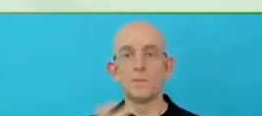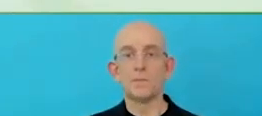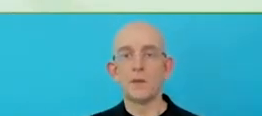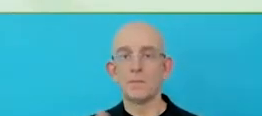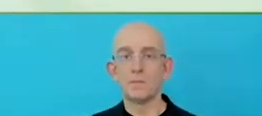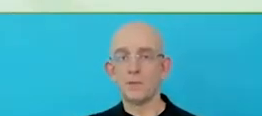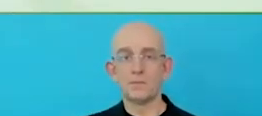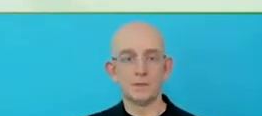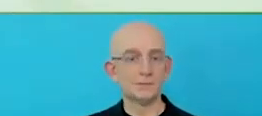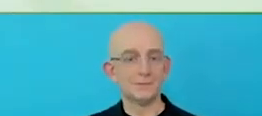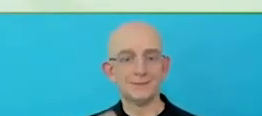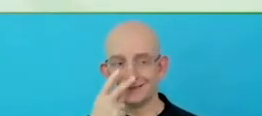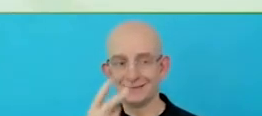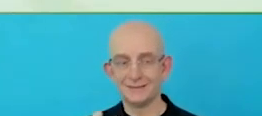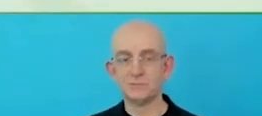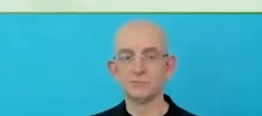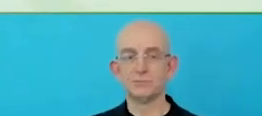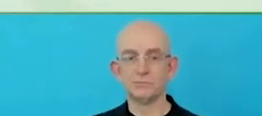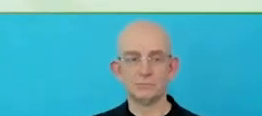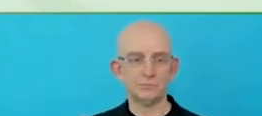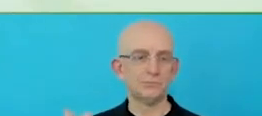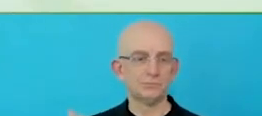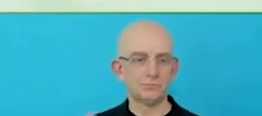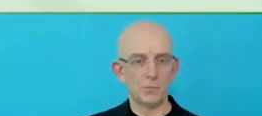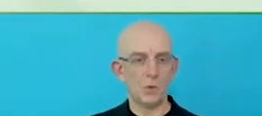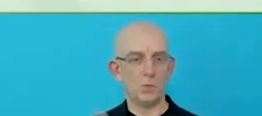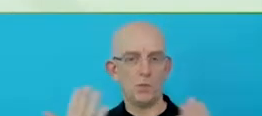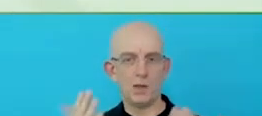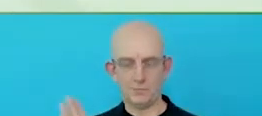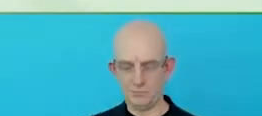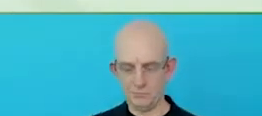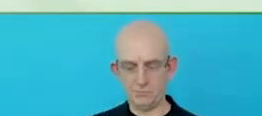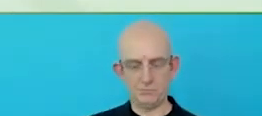With each calm as the label.